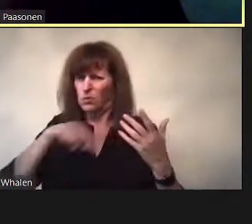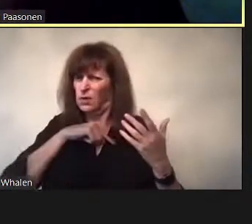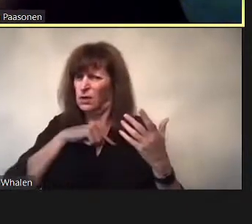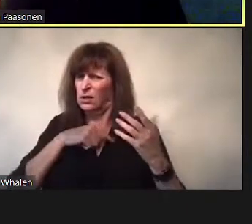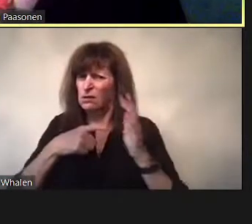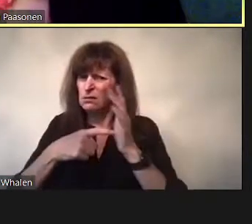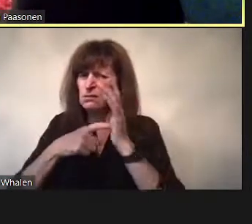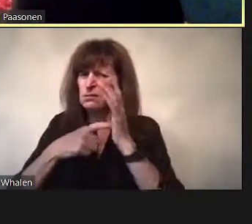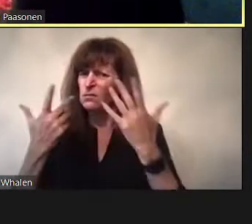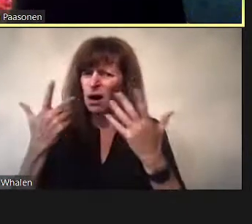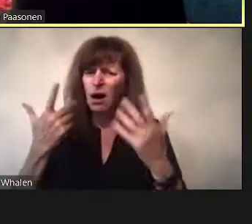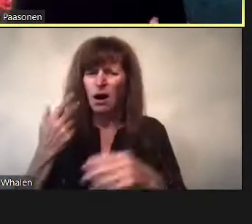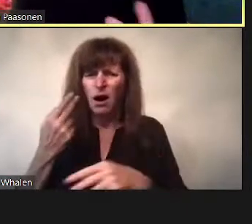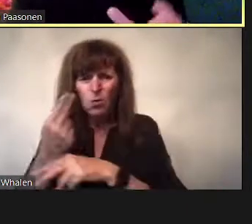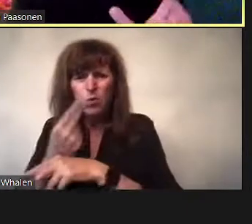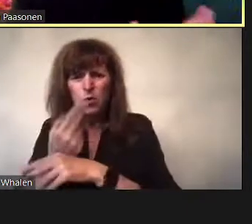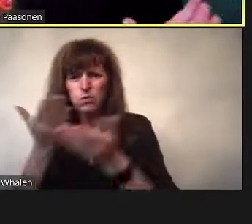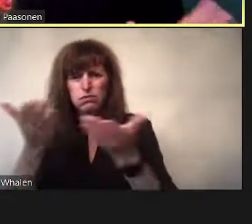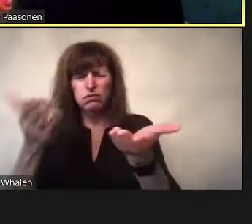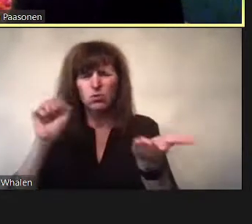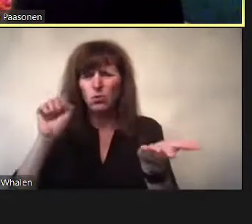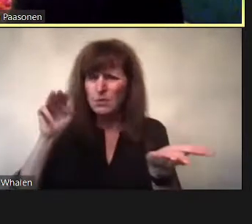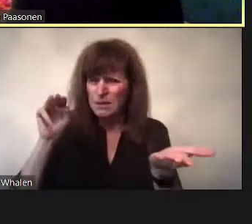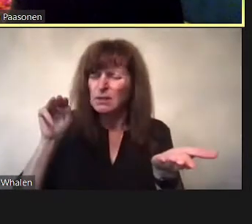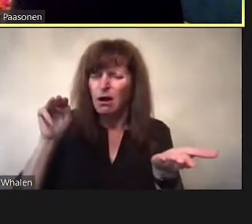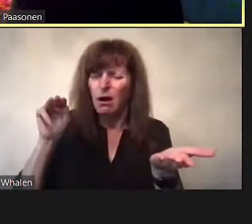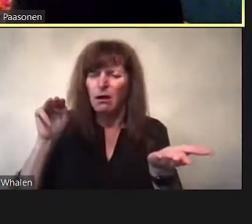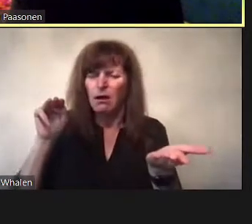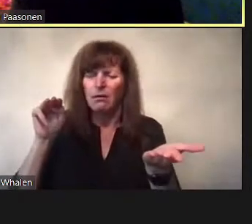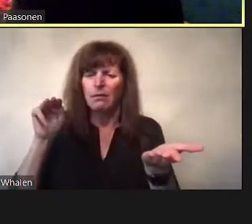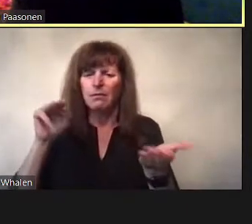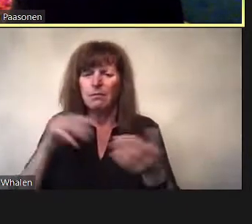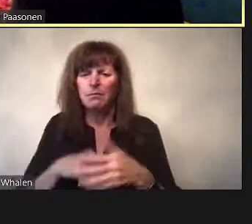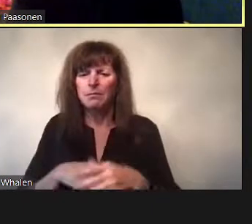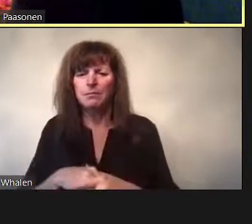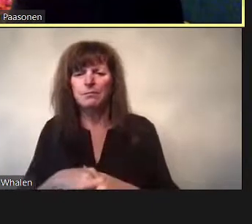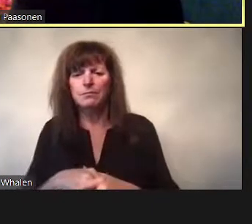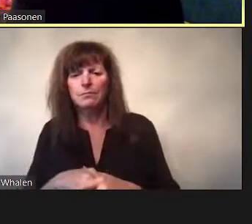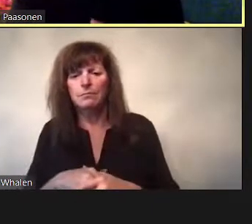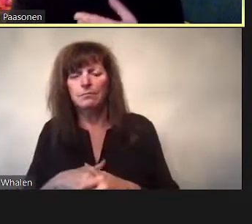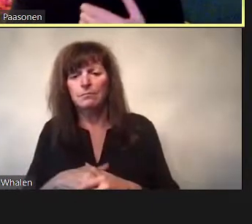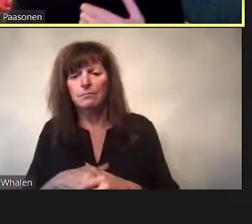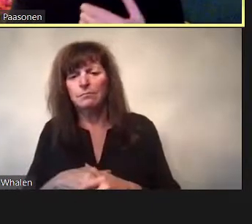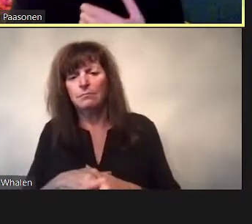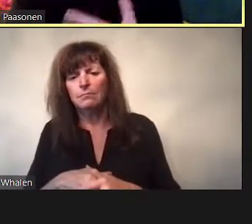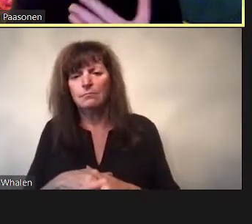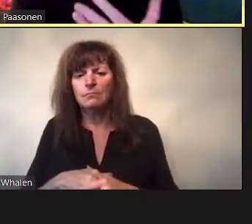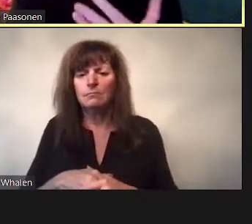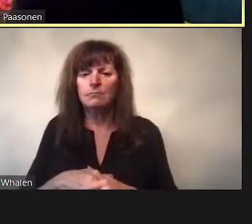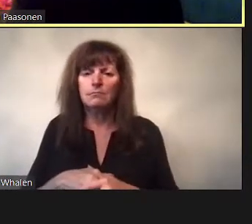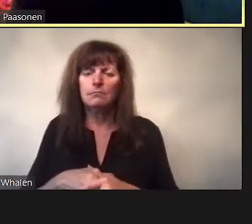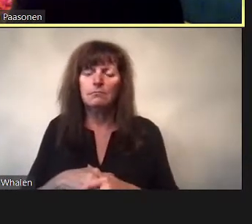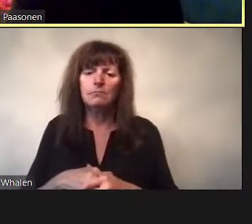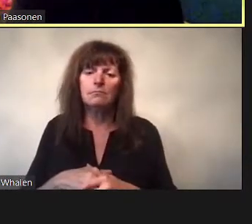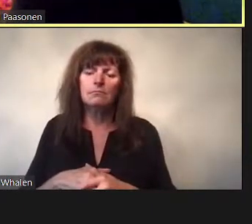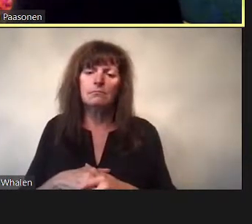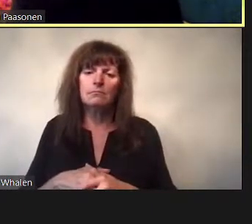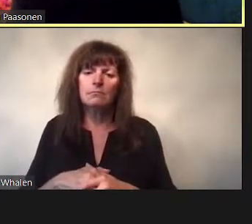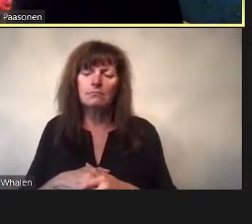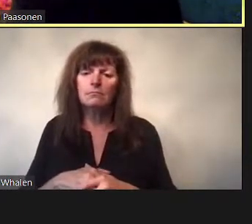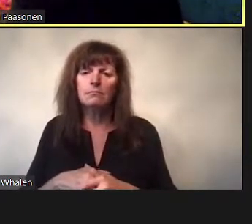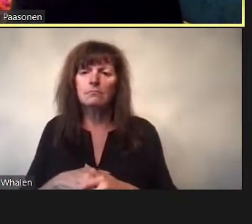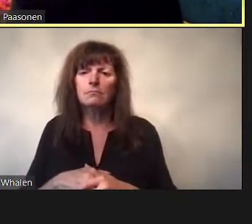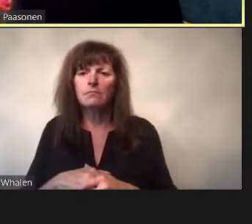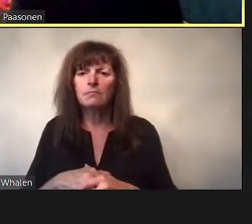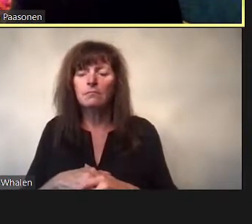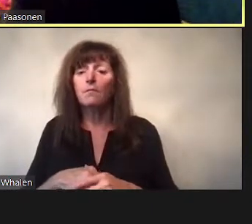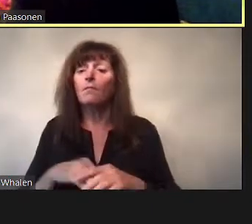Just as it is on a social scale, in community formation and as a political issue of alliance, identification, advocacy.